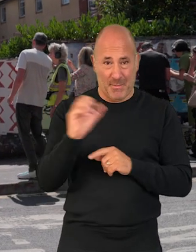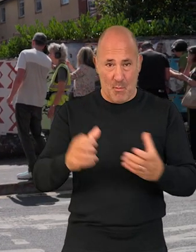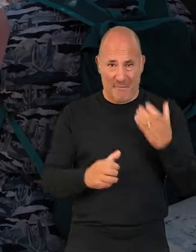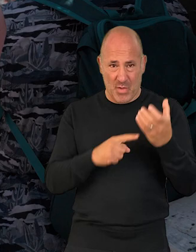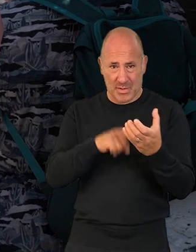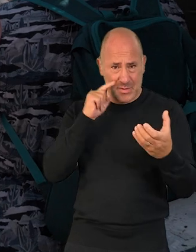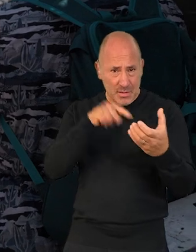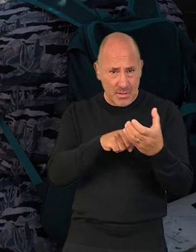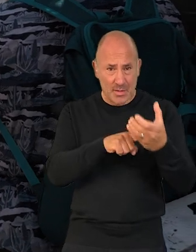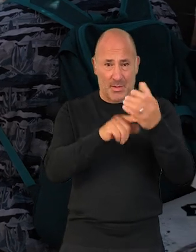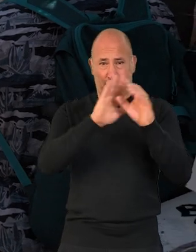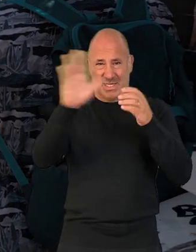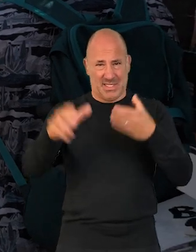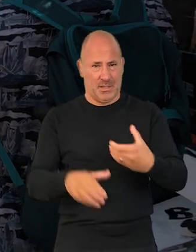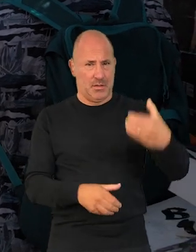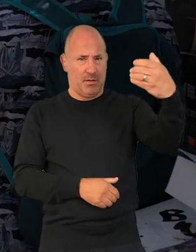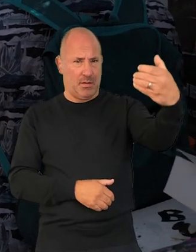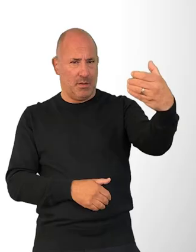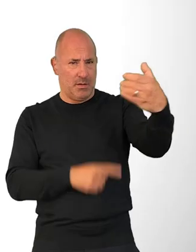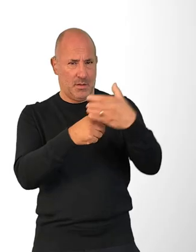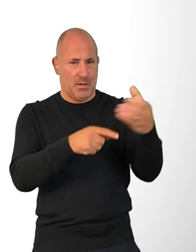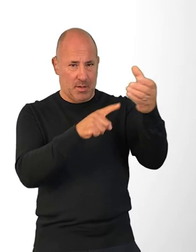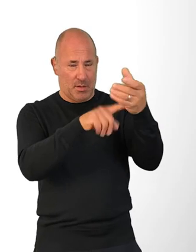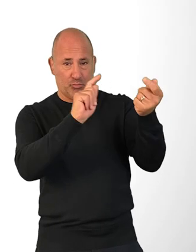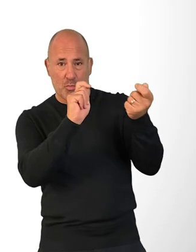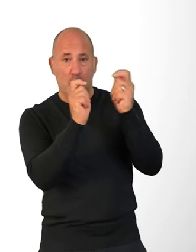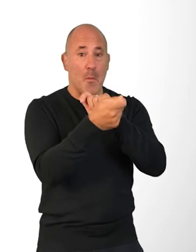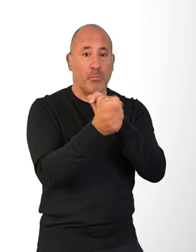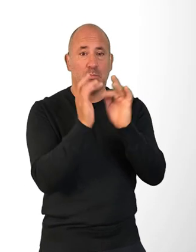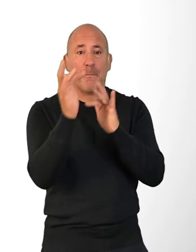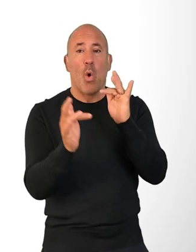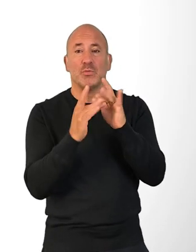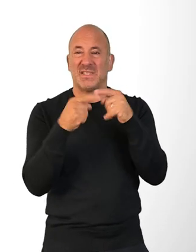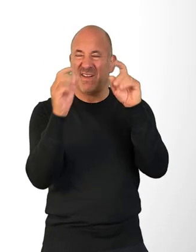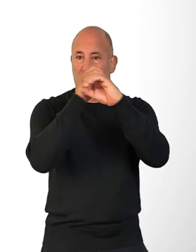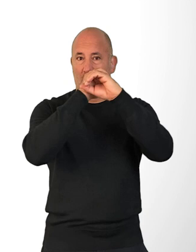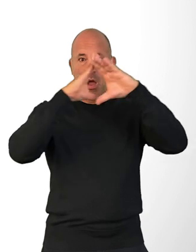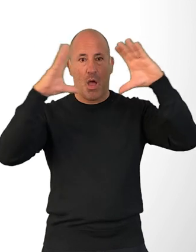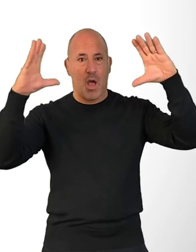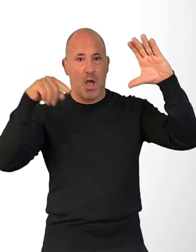they'll point that at this beautiful mural on the side of the building and we are gonna convert that into a portal into another dimension.